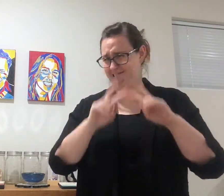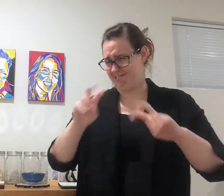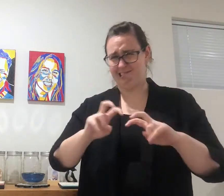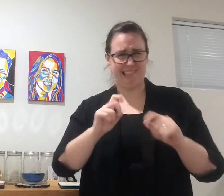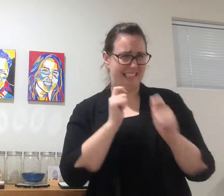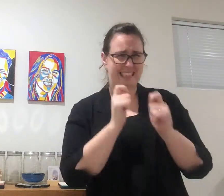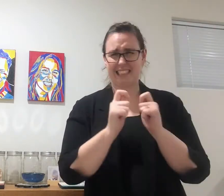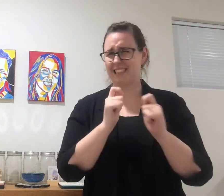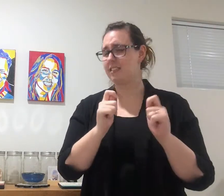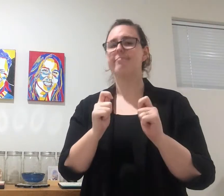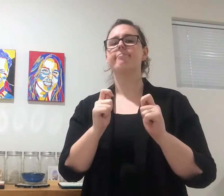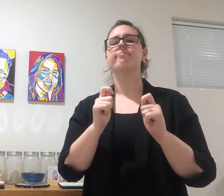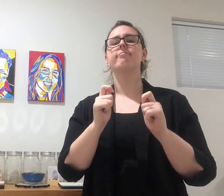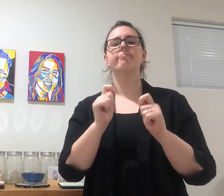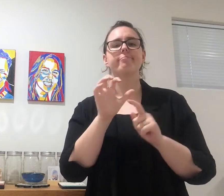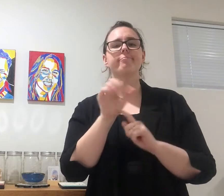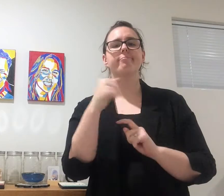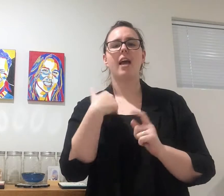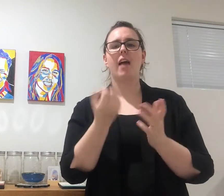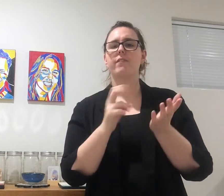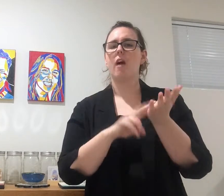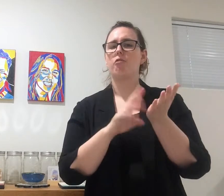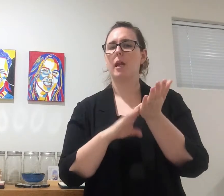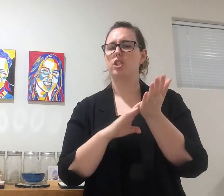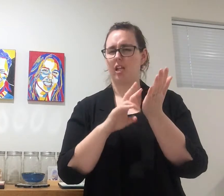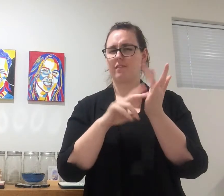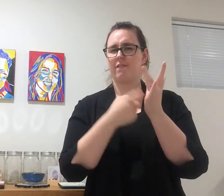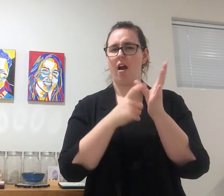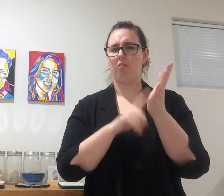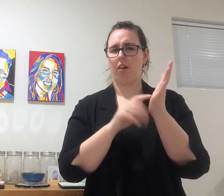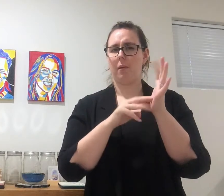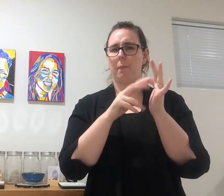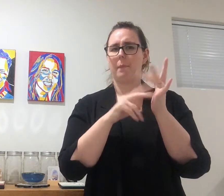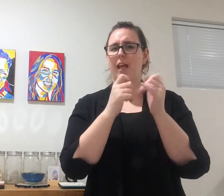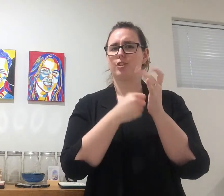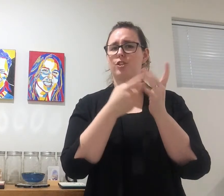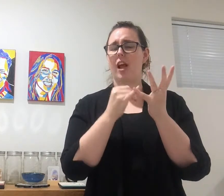They underwent series of tests and I was diagnosed with Viral Meningitis.